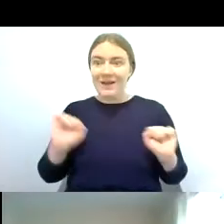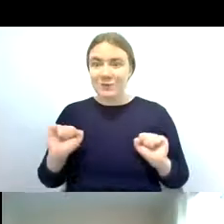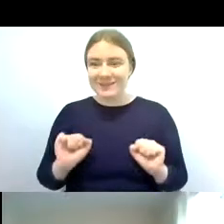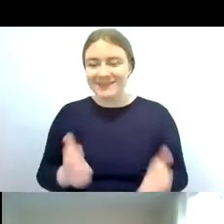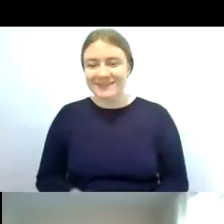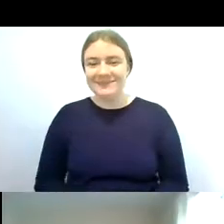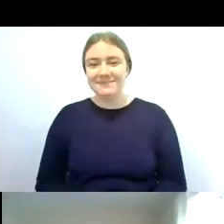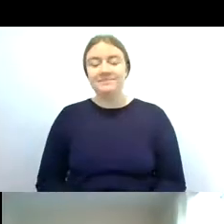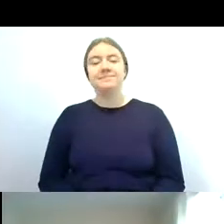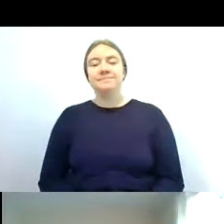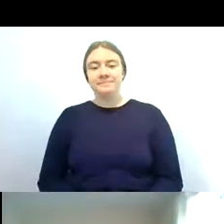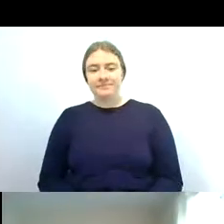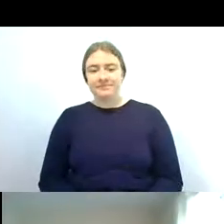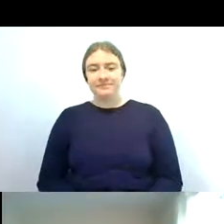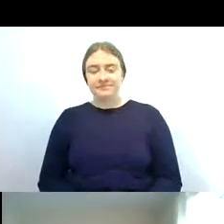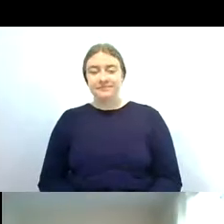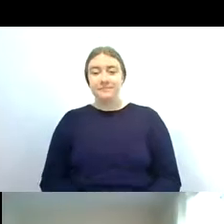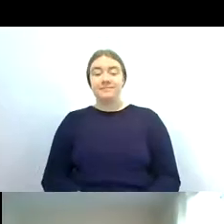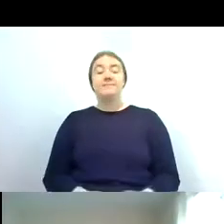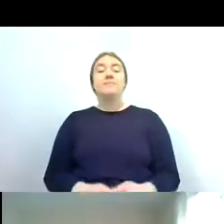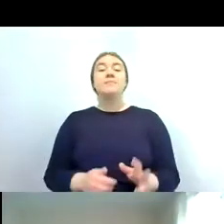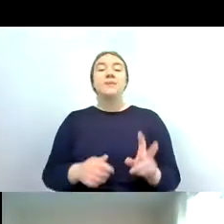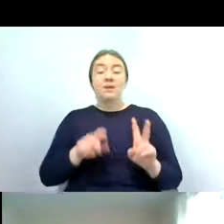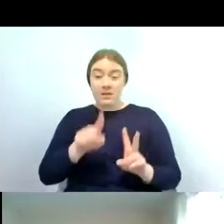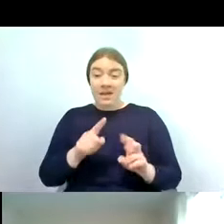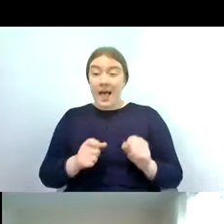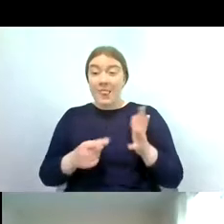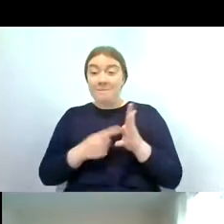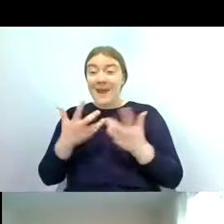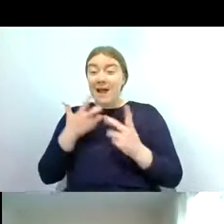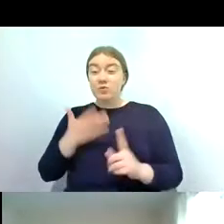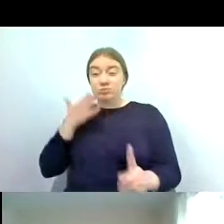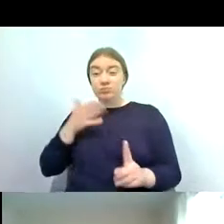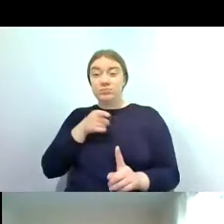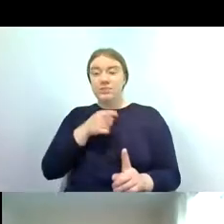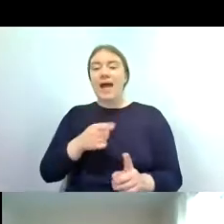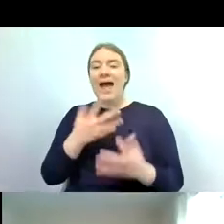and then the main features we use to identify stonefly are the two tails at the back of the